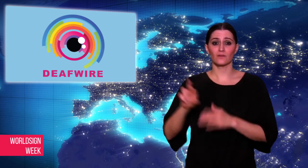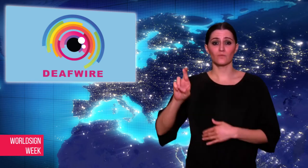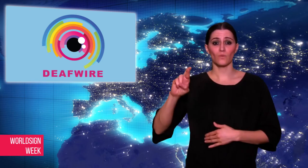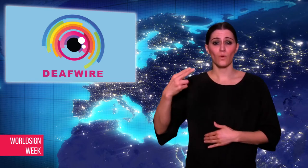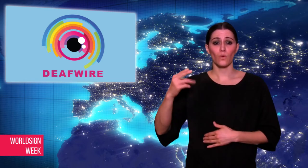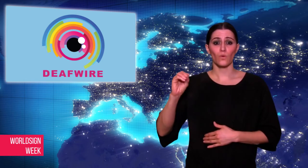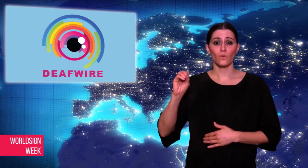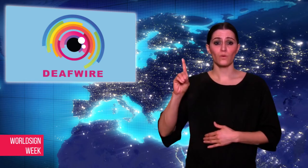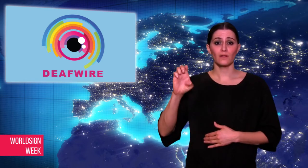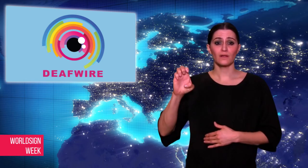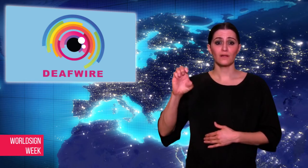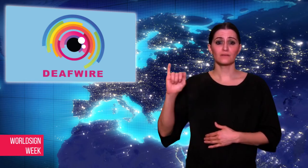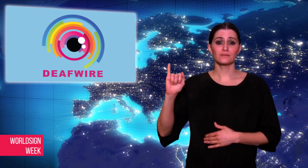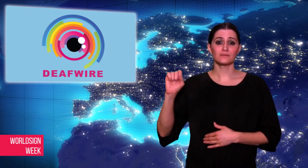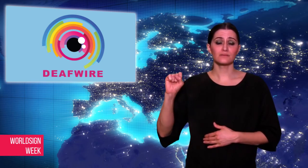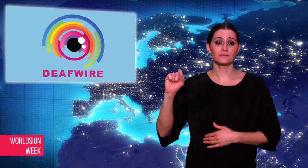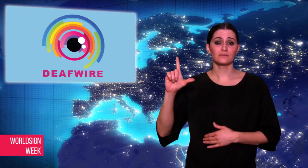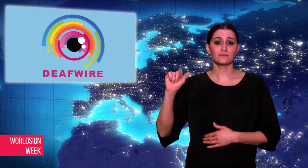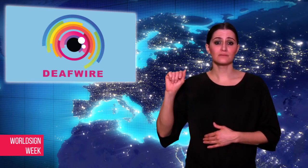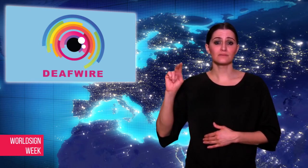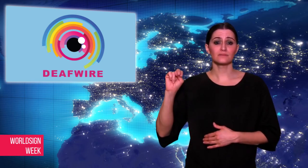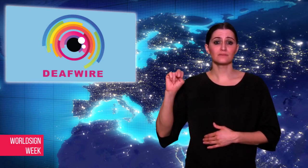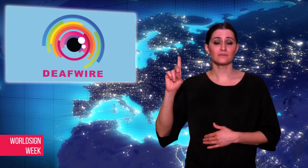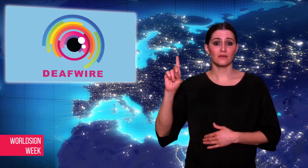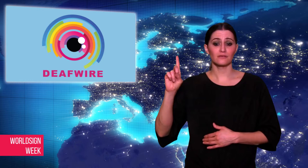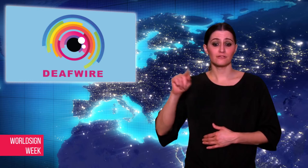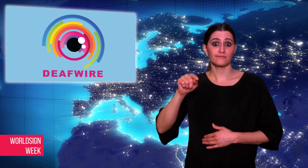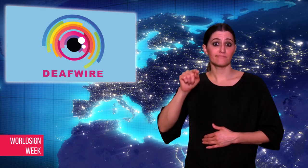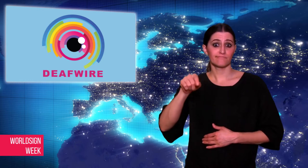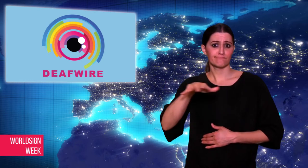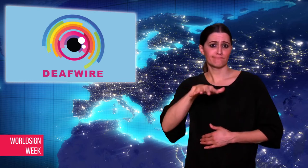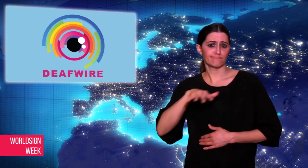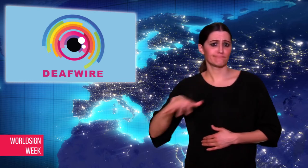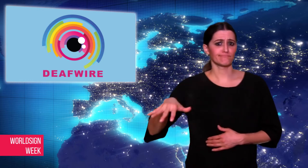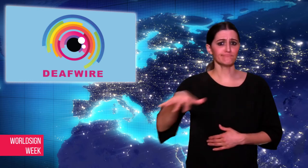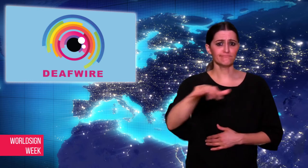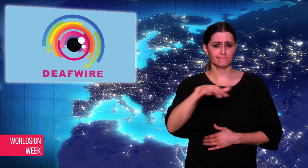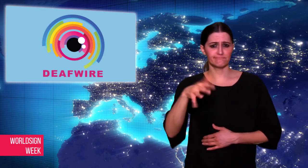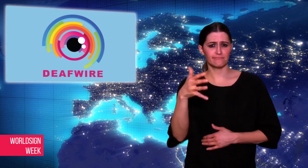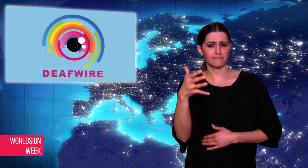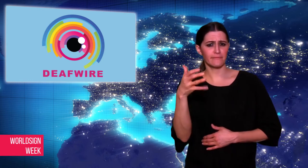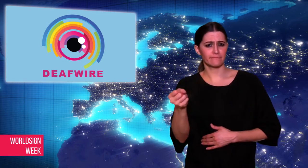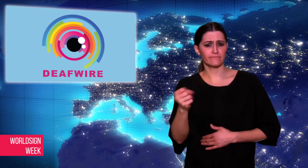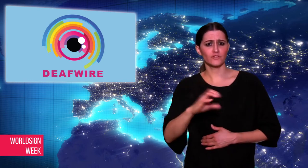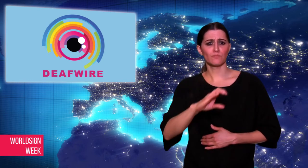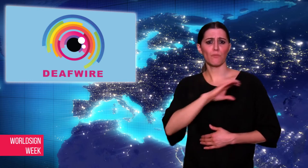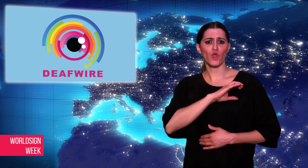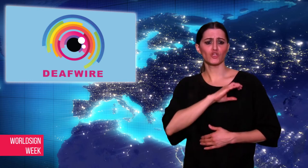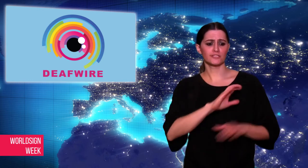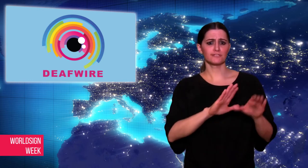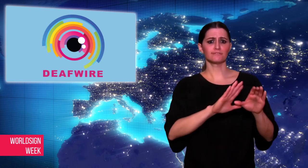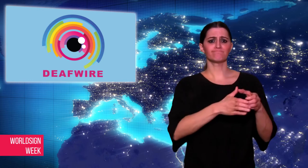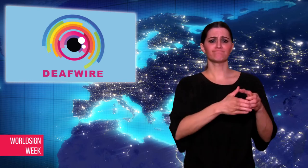Many police forces in the American